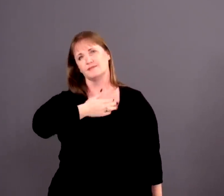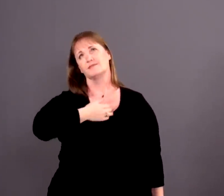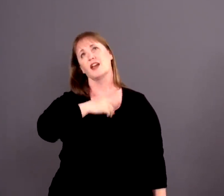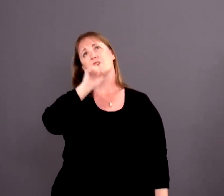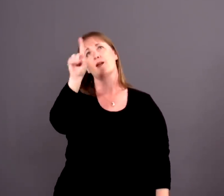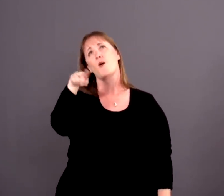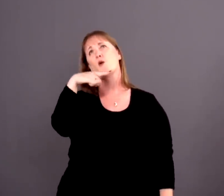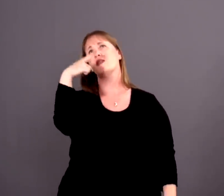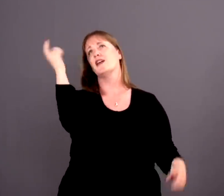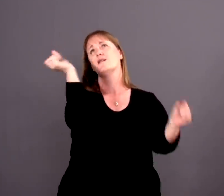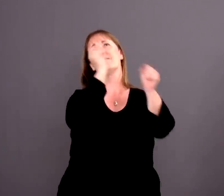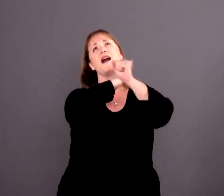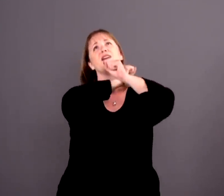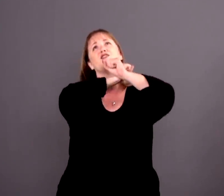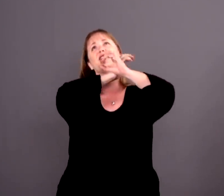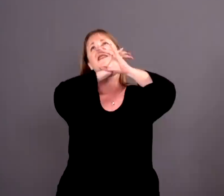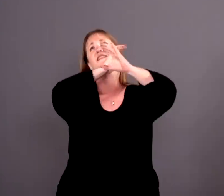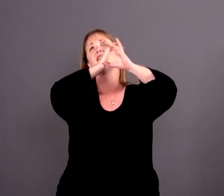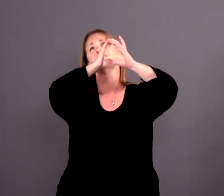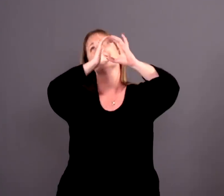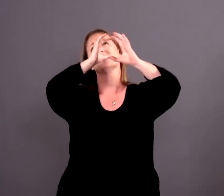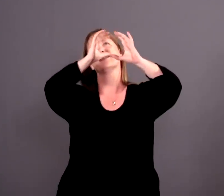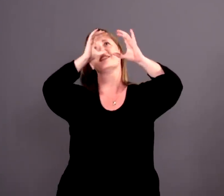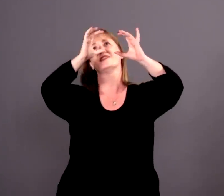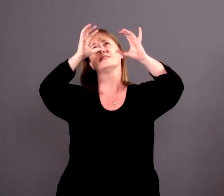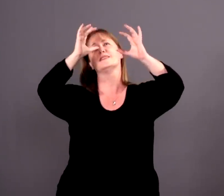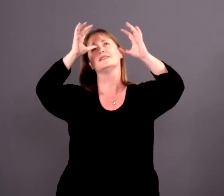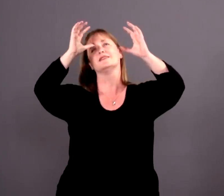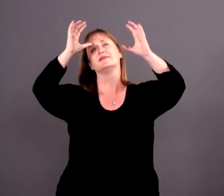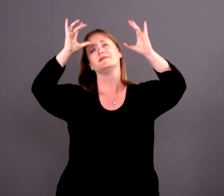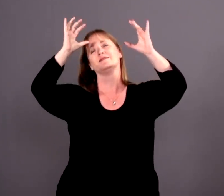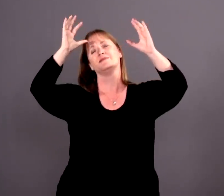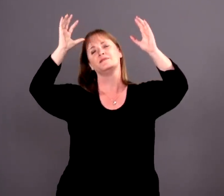I can only imagine